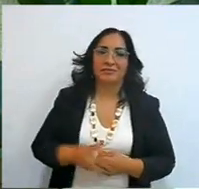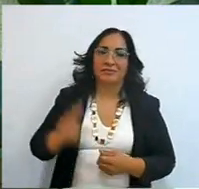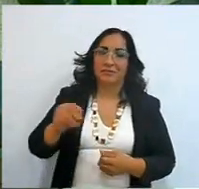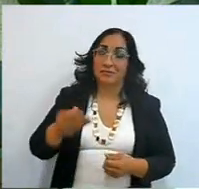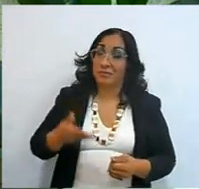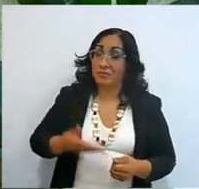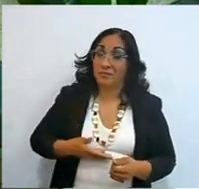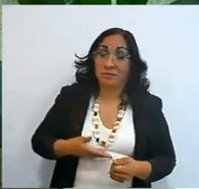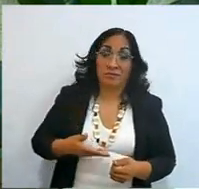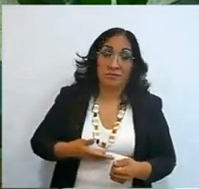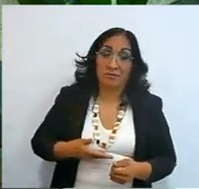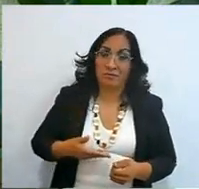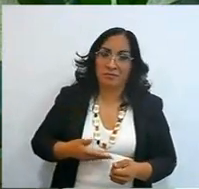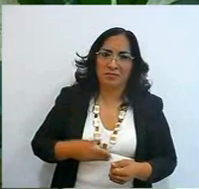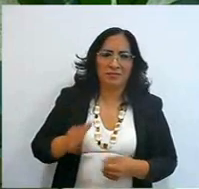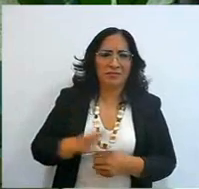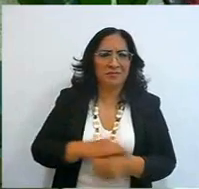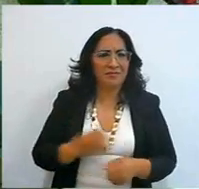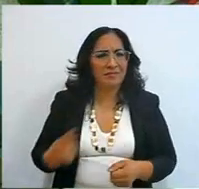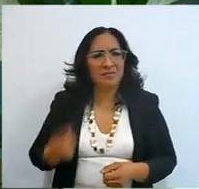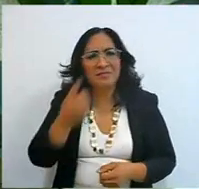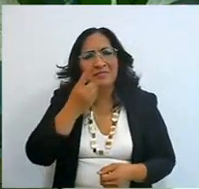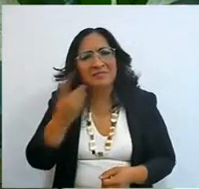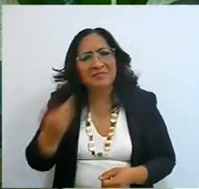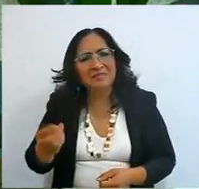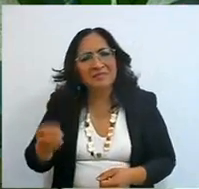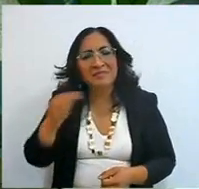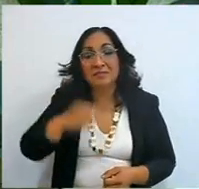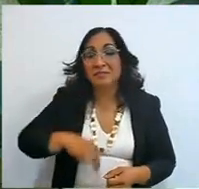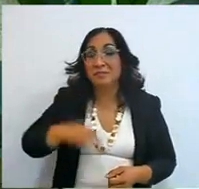there will be no telling, it's not that I never heard, I never knew, no,